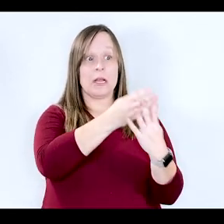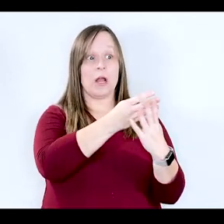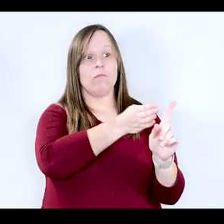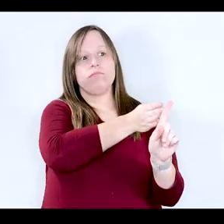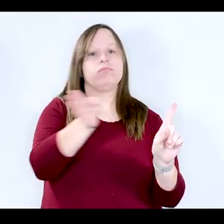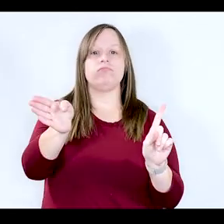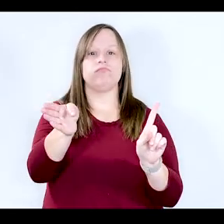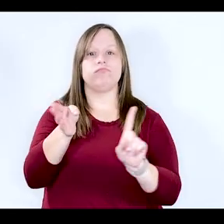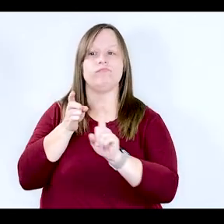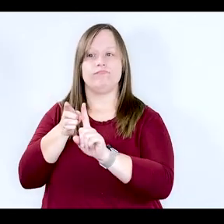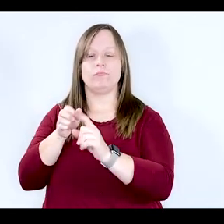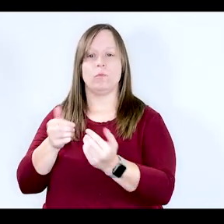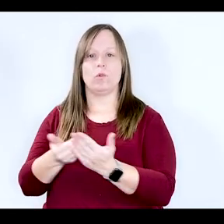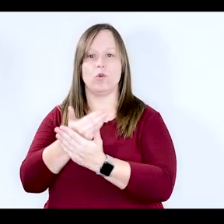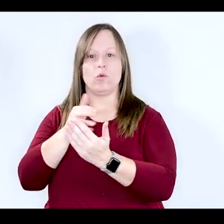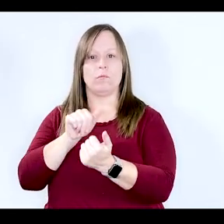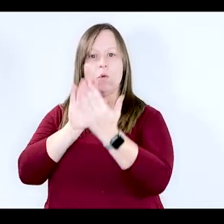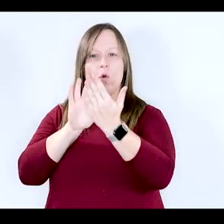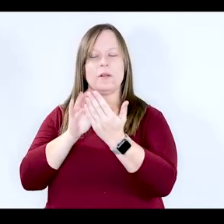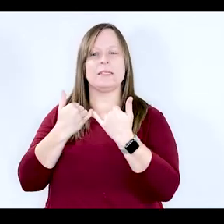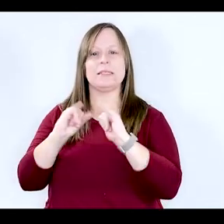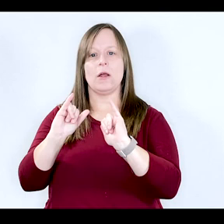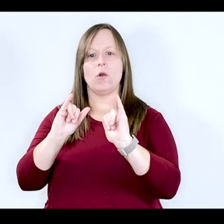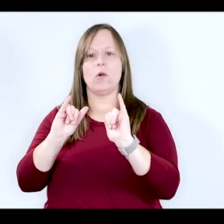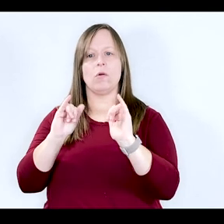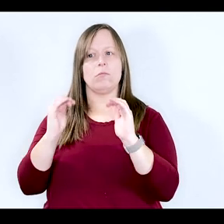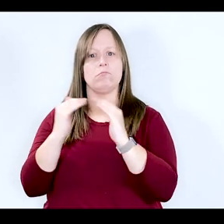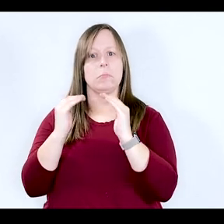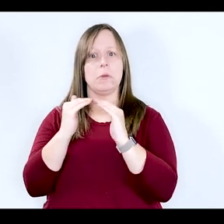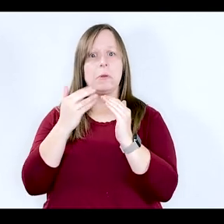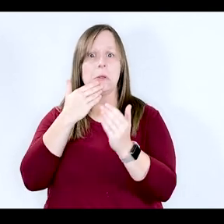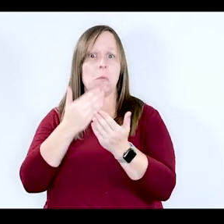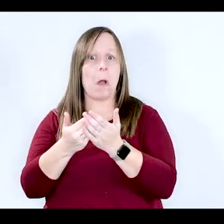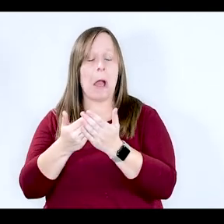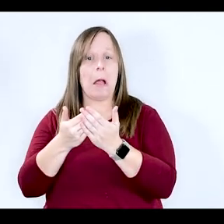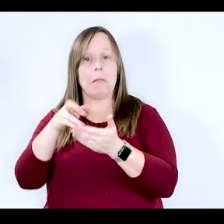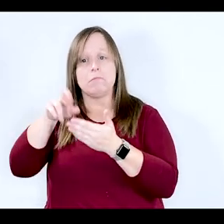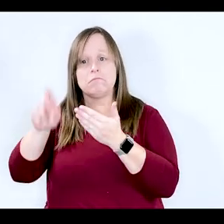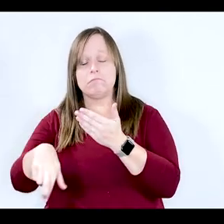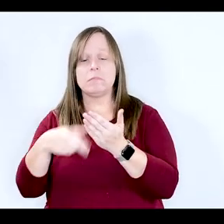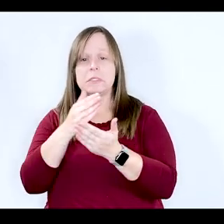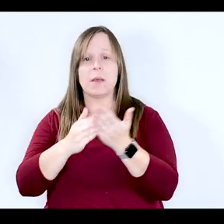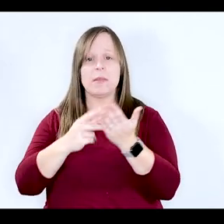serration, may end up still doing equally well in some of these diversion programs